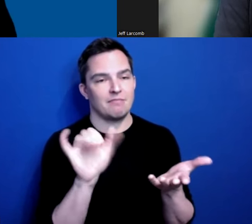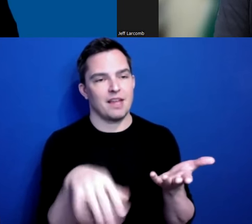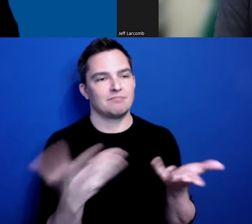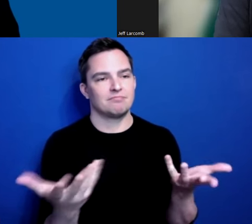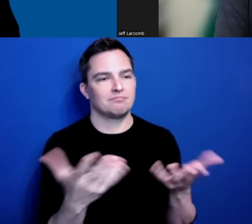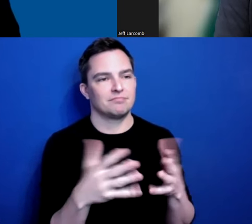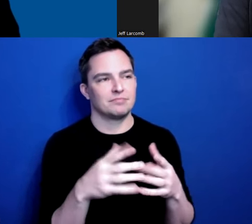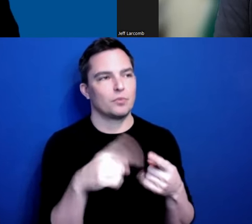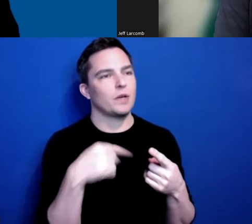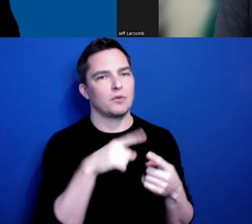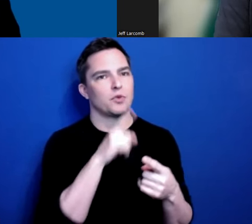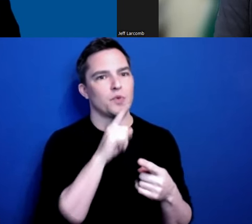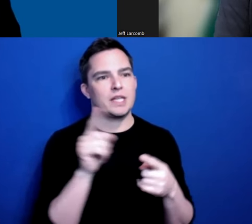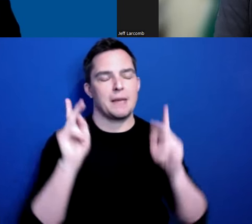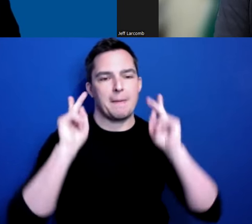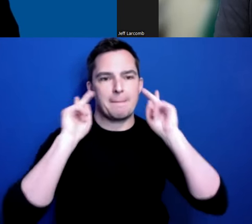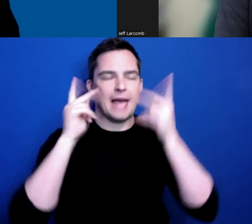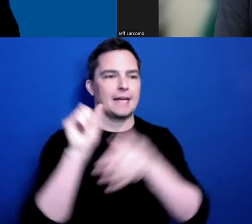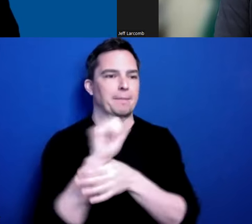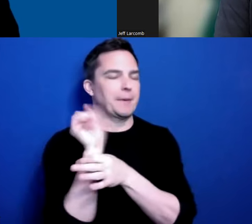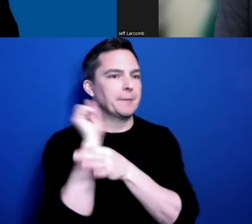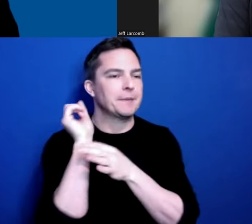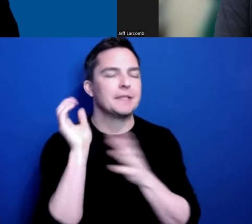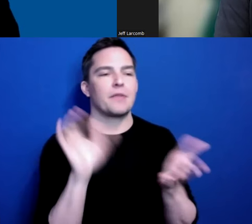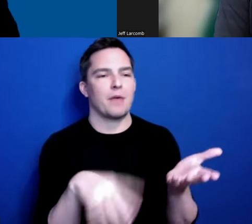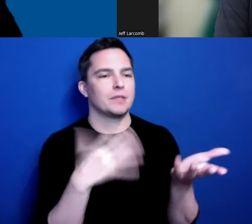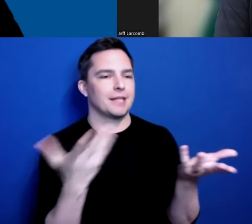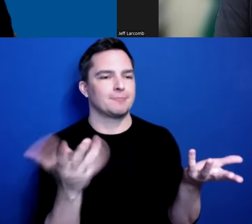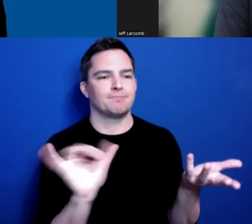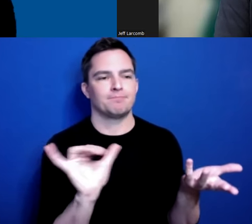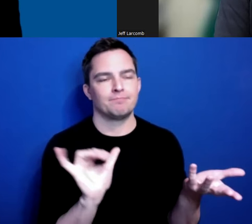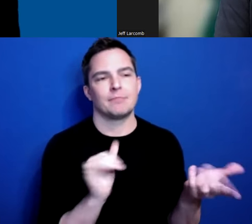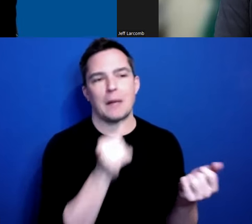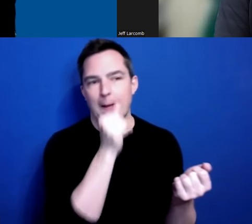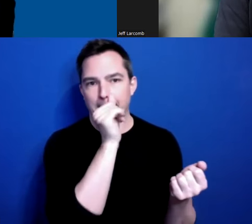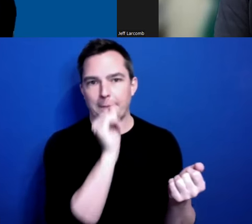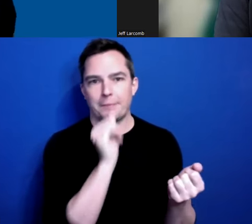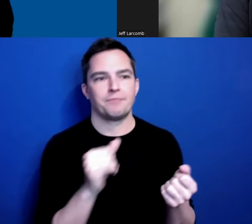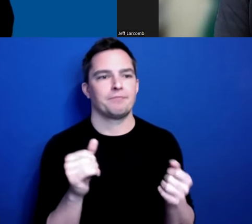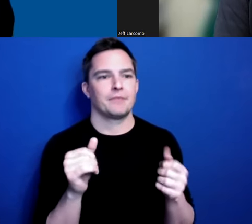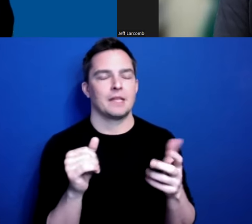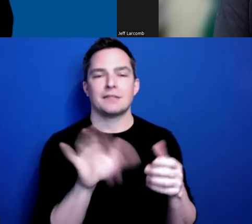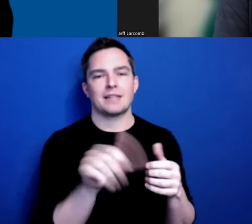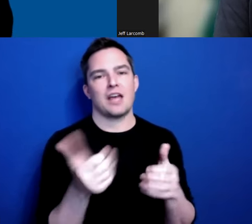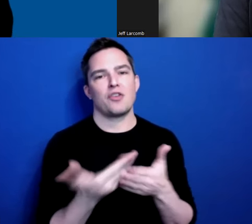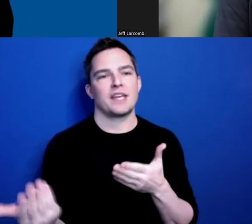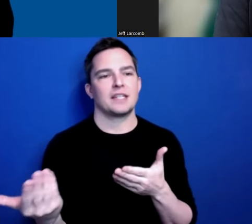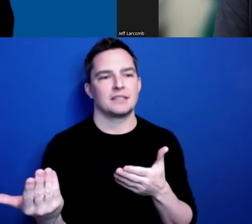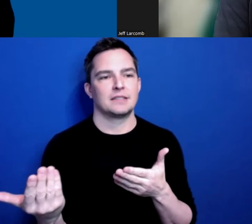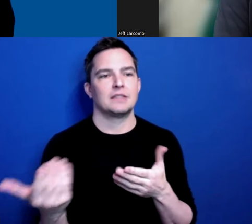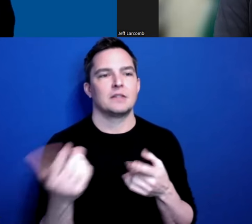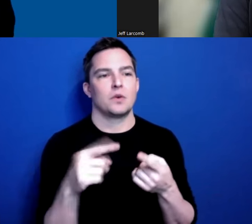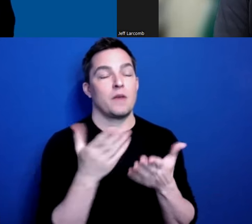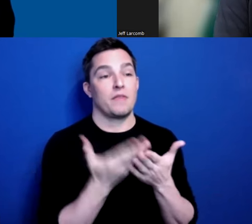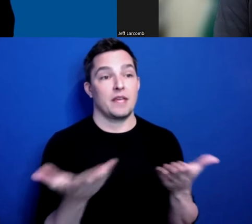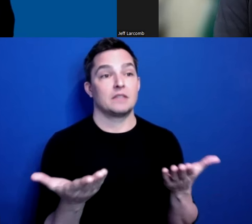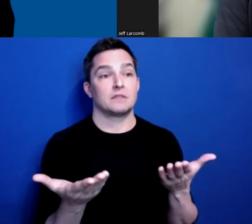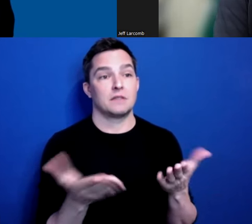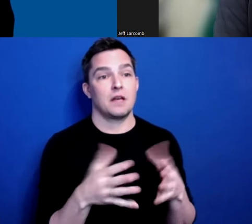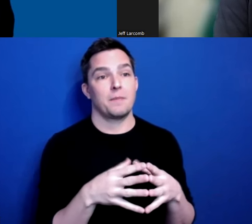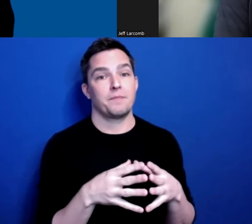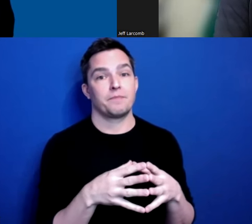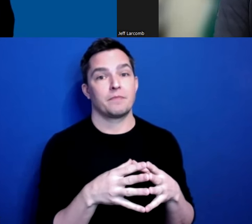I was really panicked. It was…, and that's the other thing. When things get stressful like that,